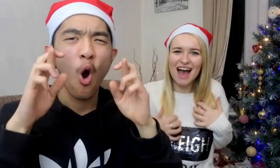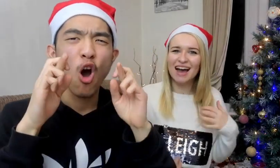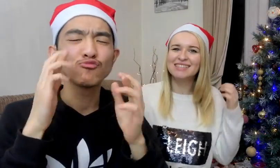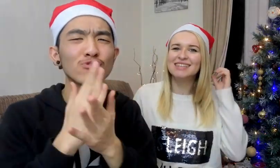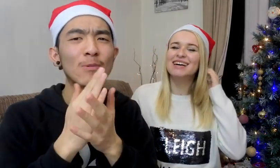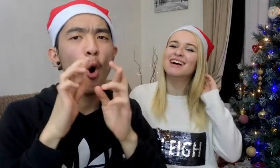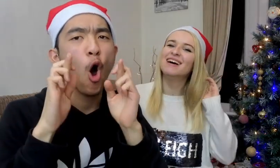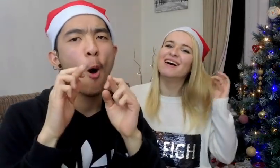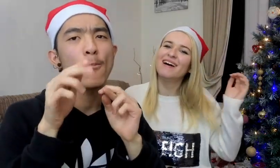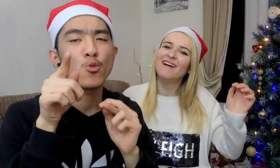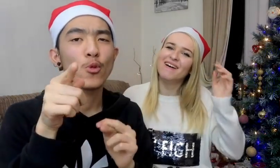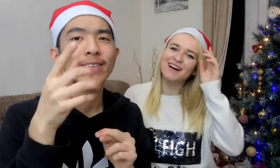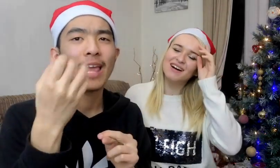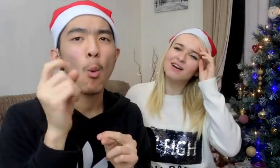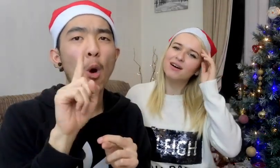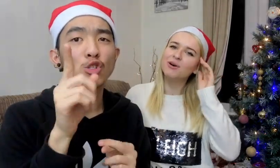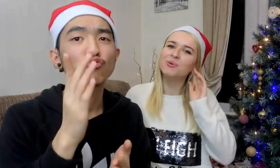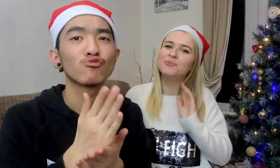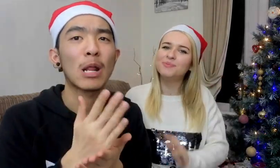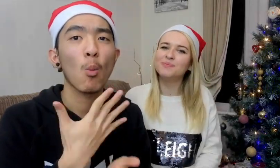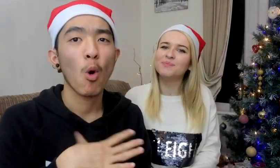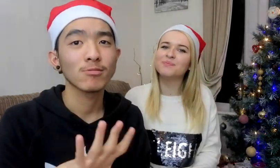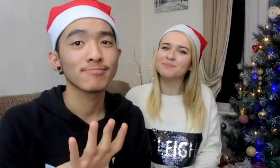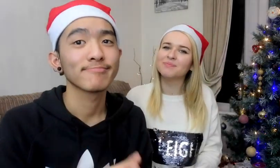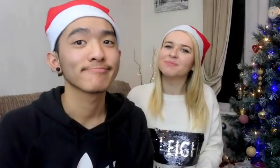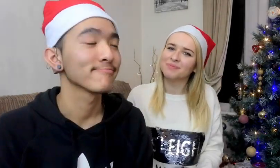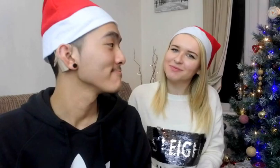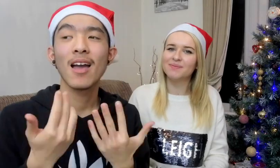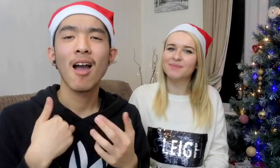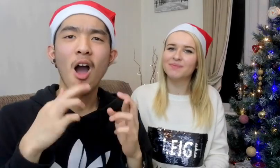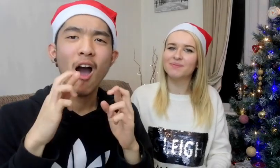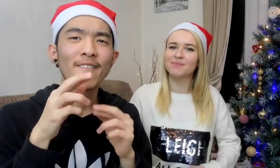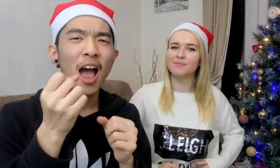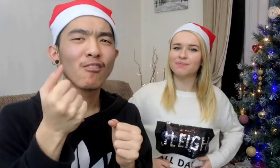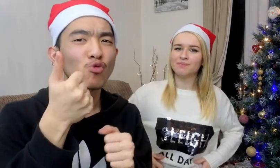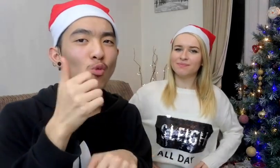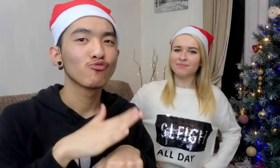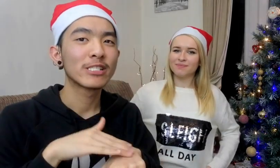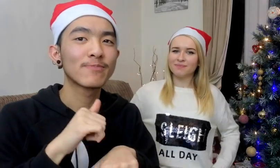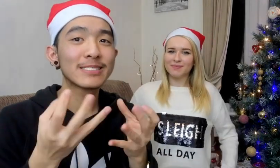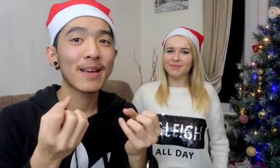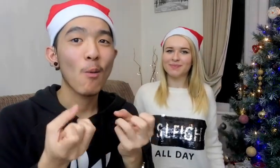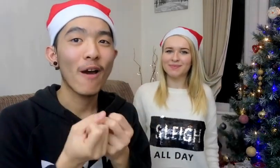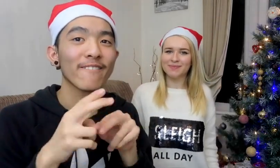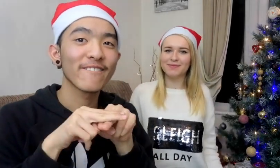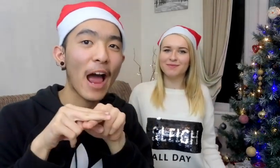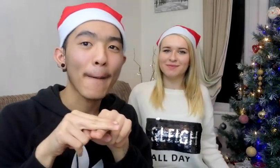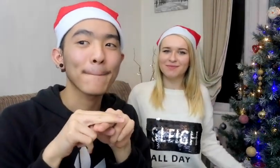J: So excited! B:I really hope you get what you want for Christmas! I hope you have a ridiculously amazing day! Spending quality time with your family